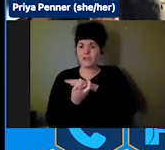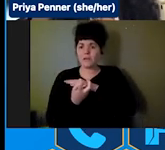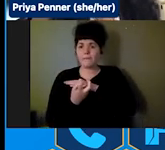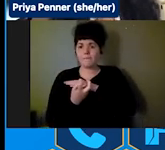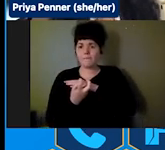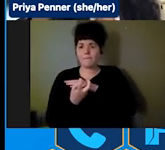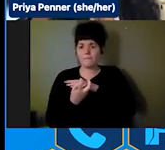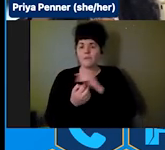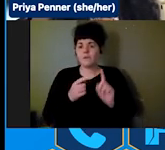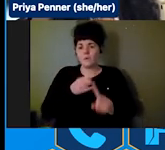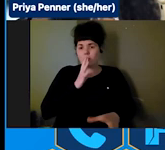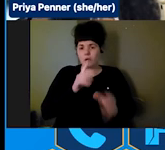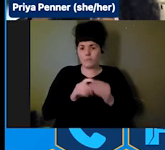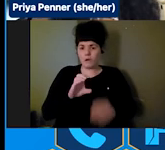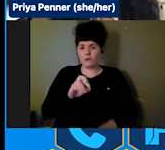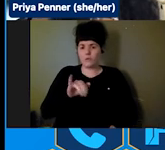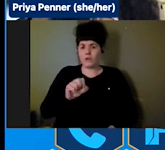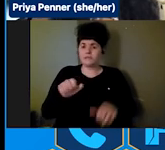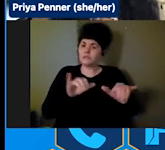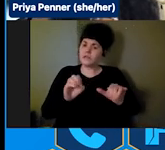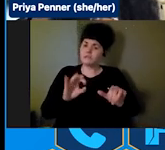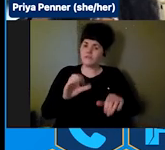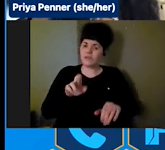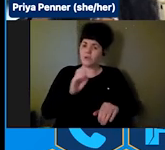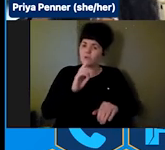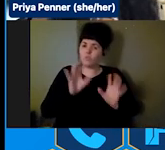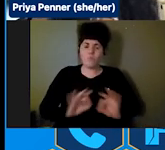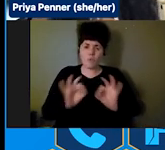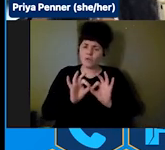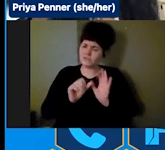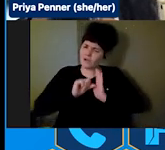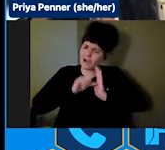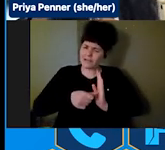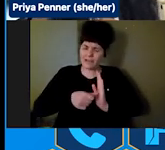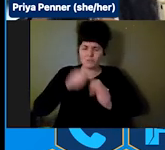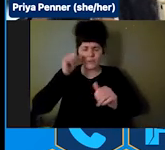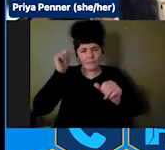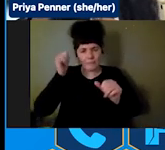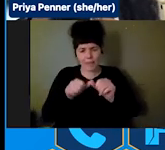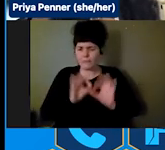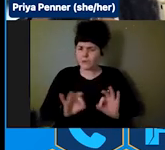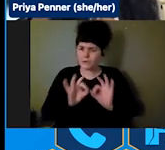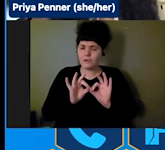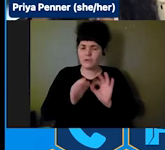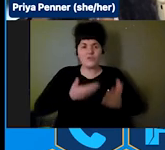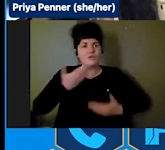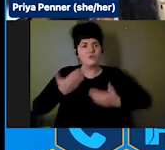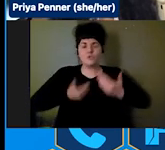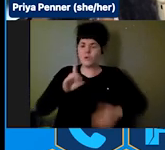because it's so important to highlight and remember the joy disabled people have and our